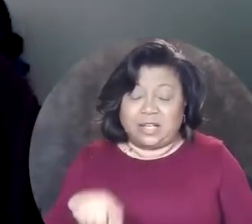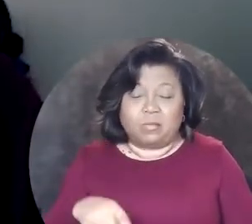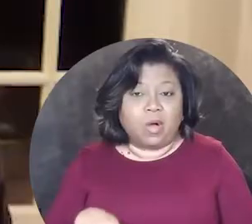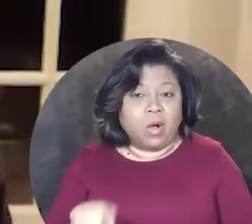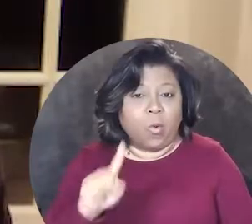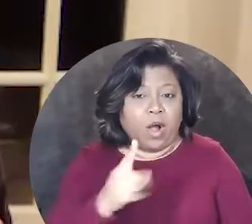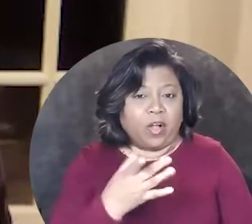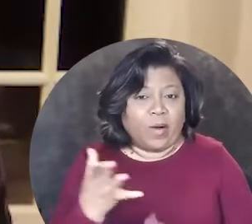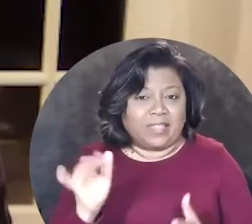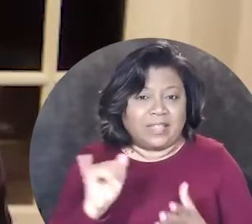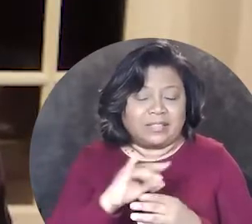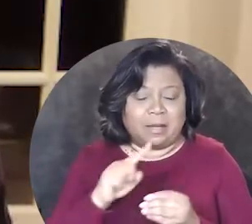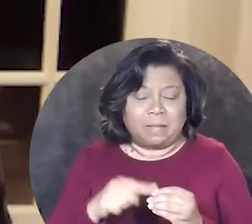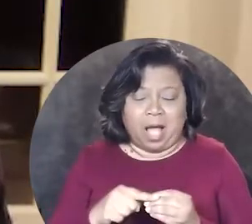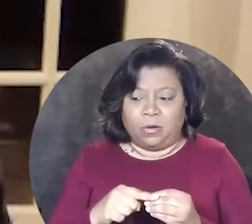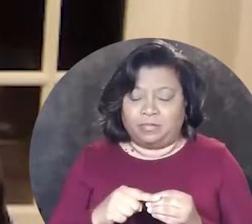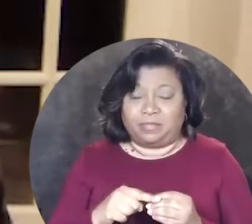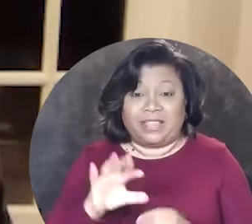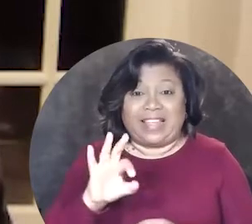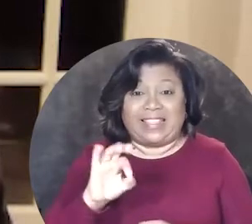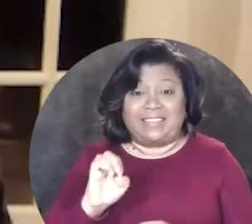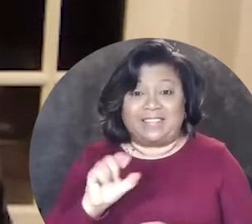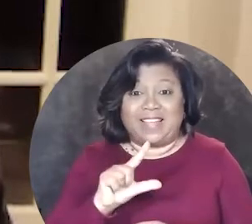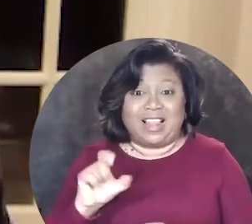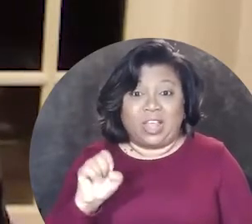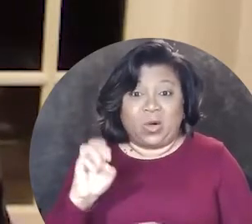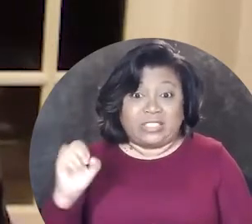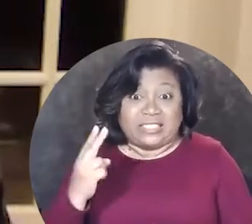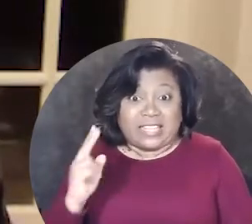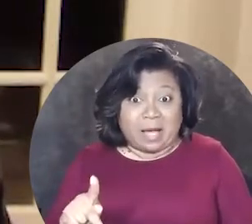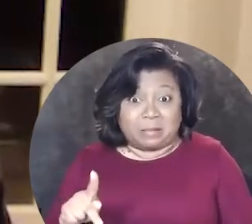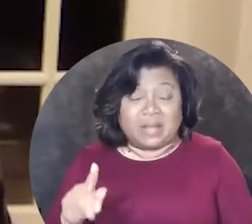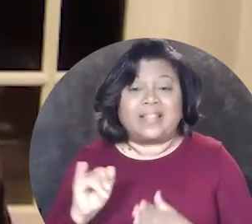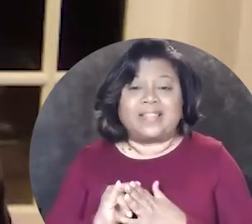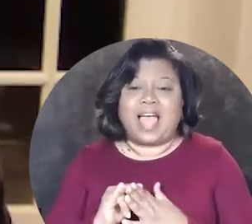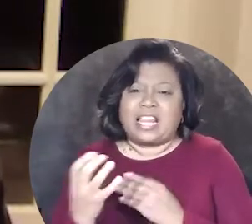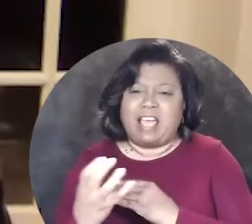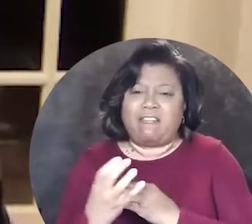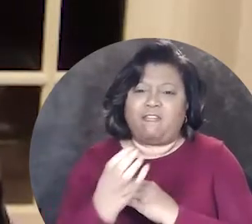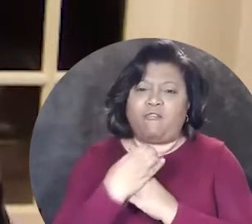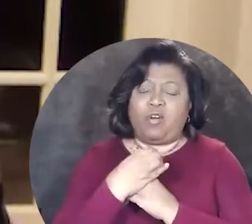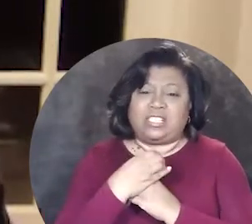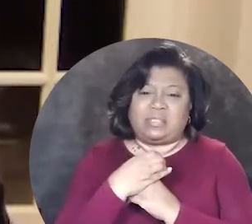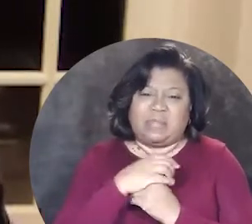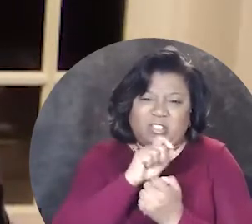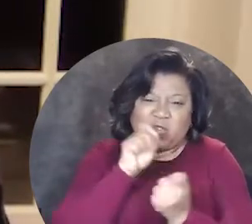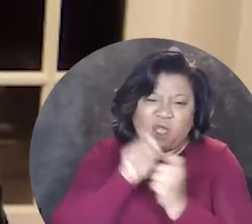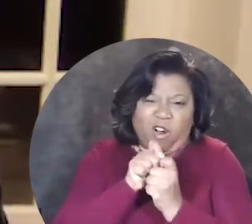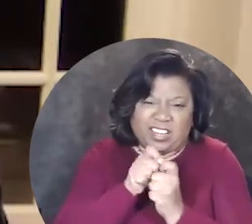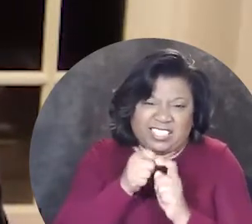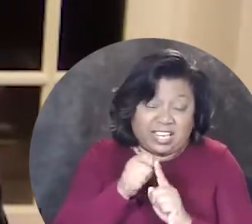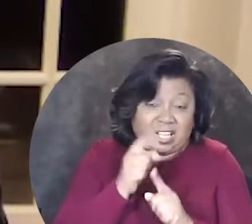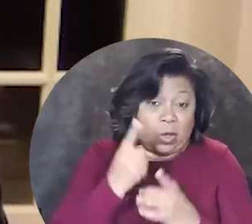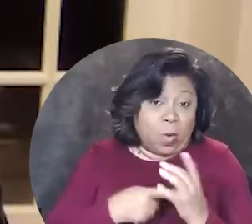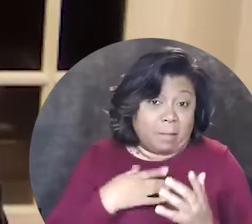one of the great things about the fellowship was that it forced me to articulate